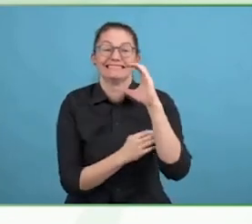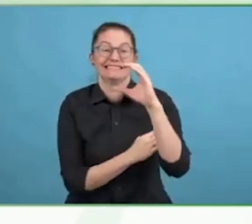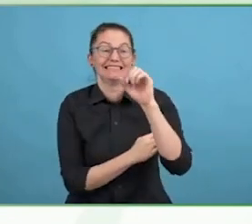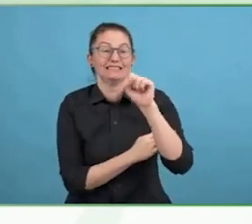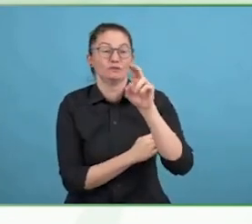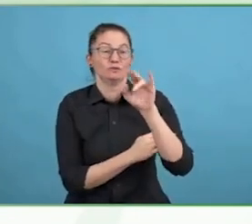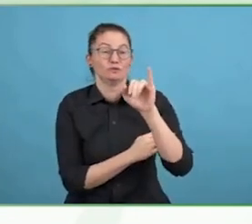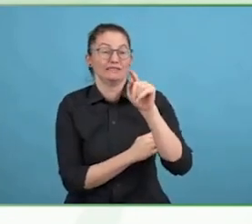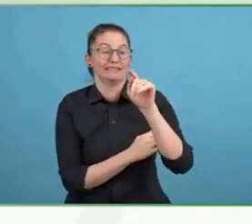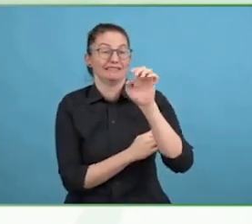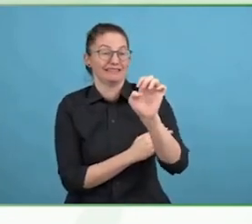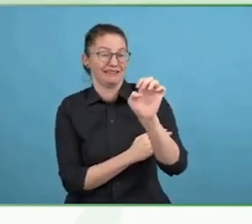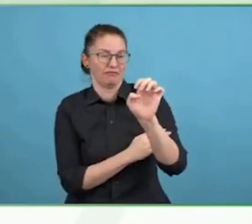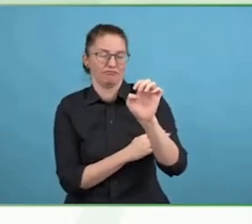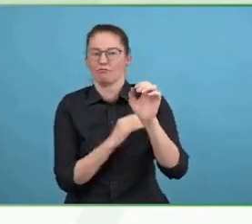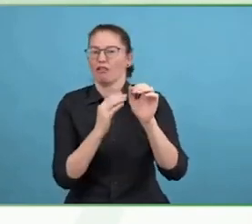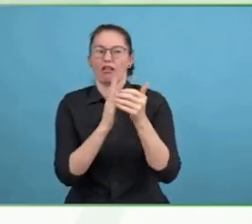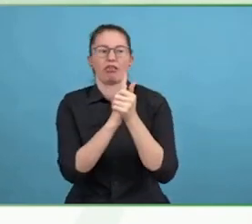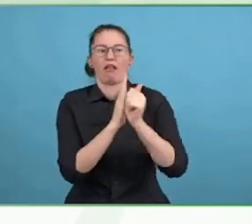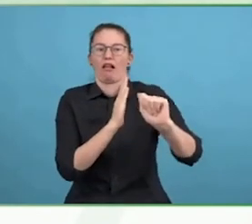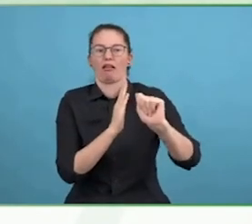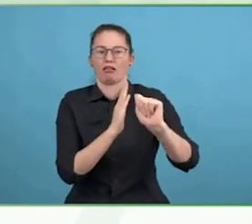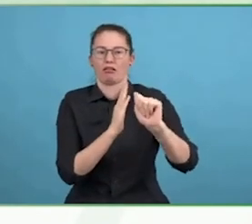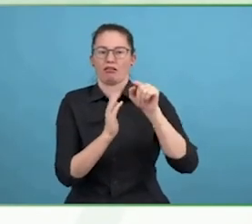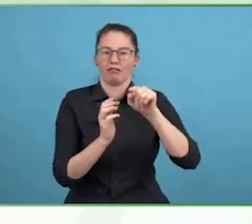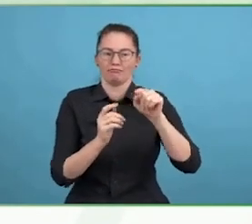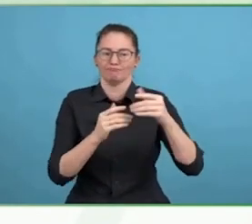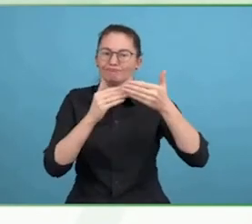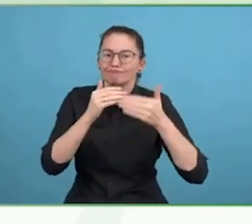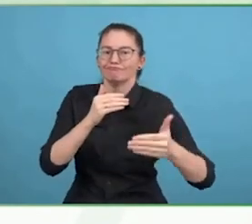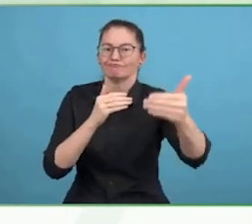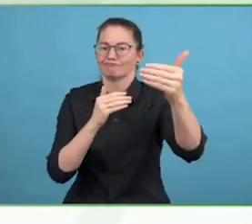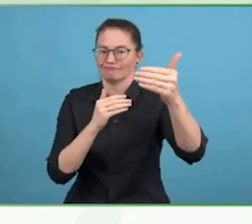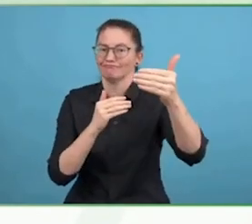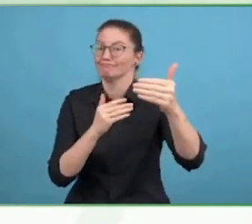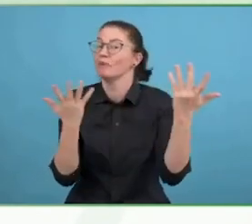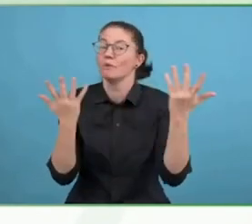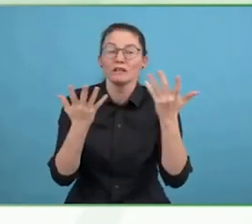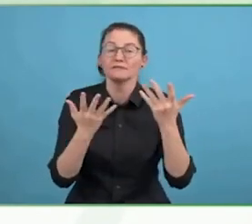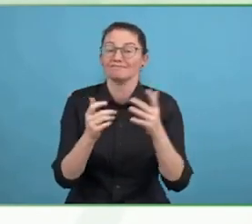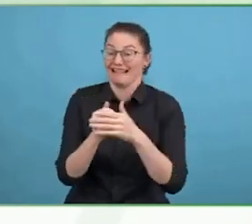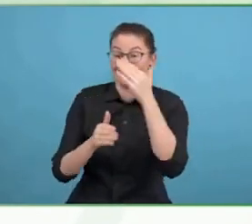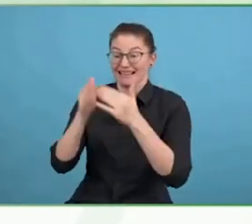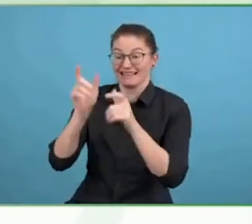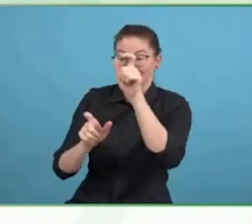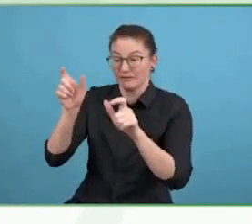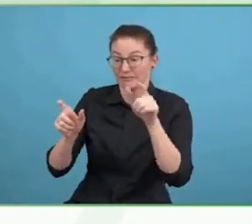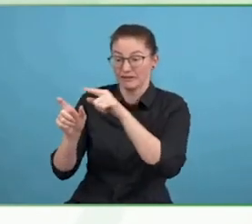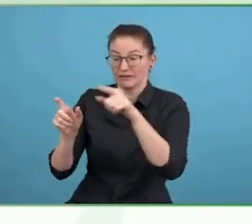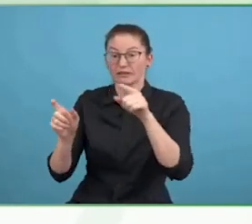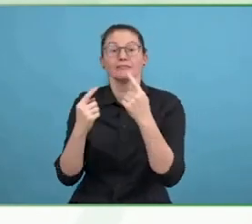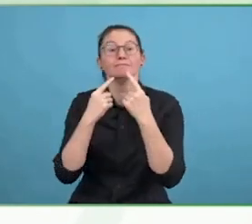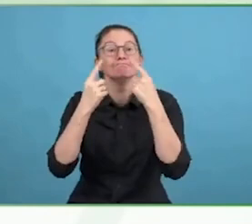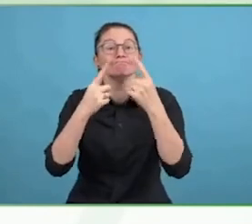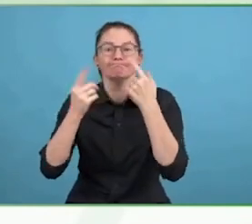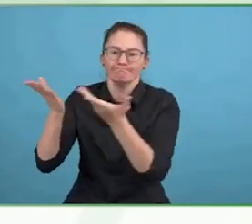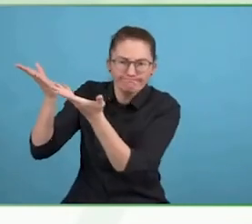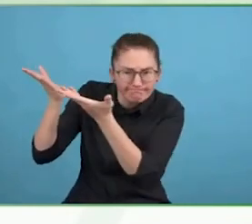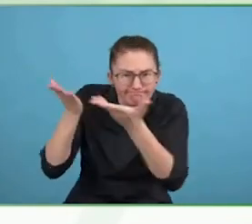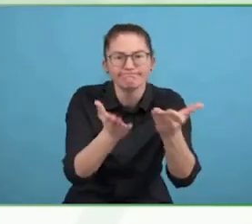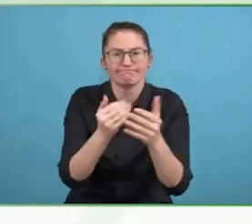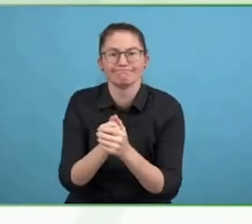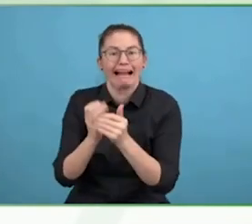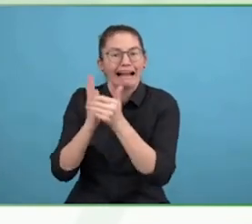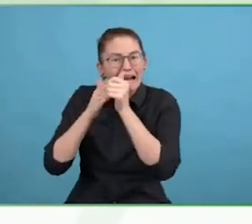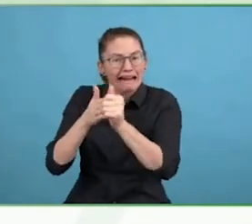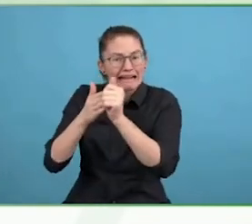It is two people from Sanofi, a French pharmaceutical multinational